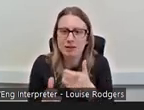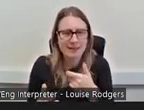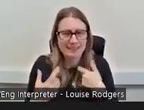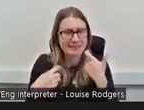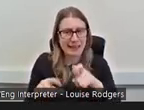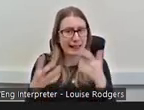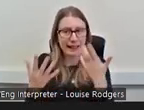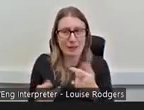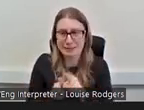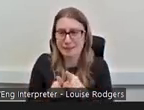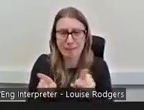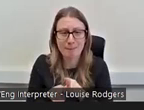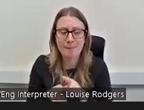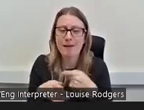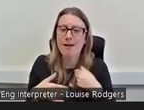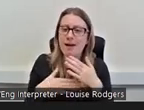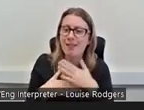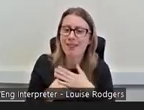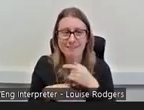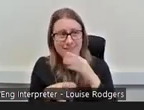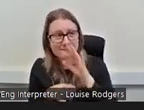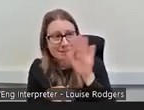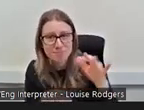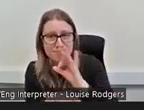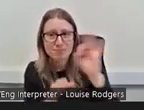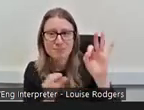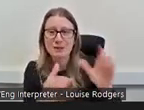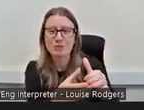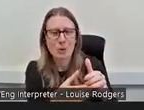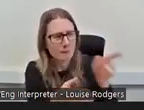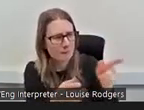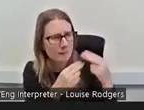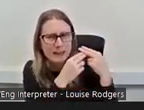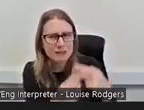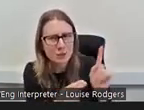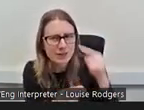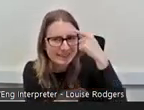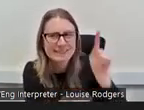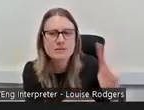I love posing that question to groups because I love the diverse range of answers and it's also,